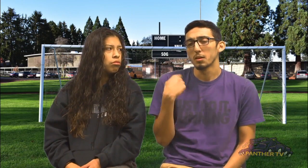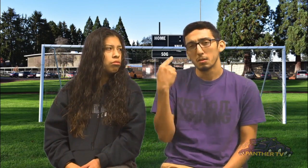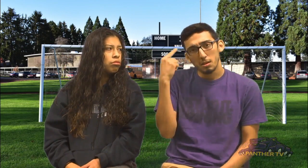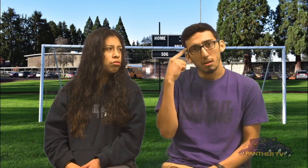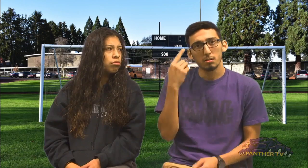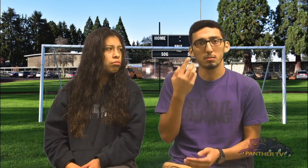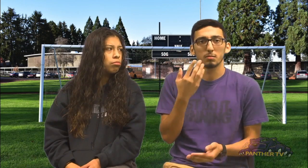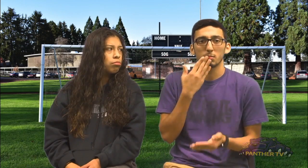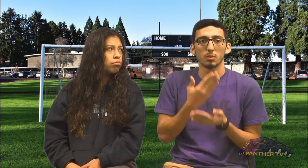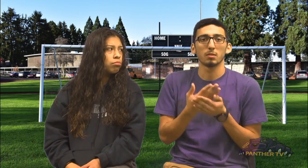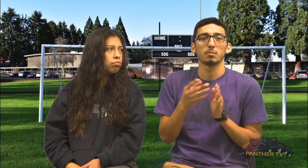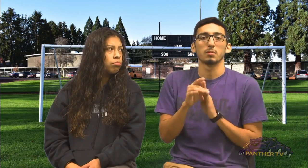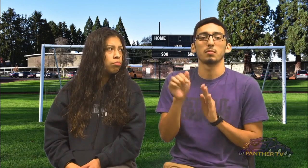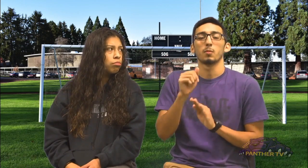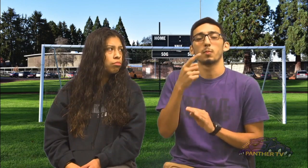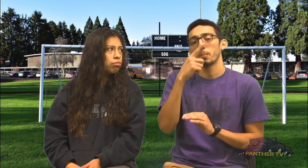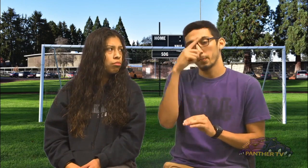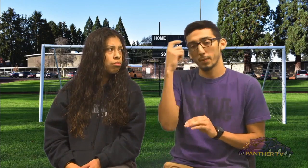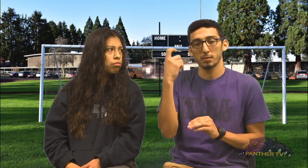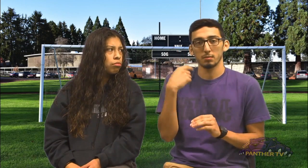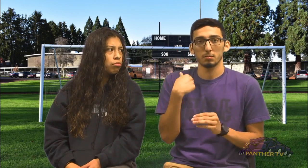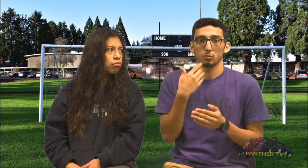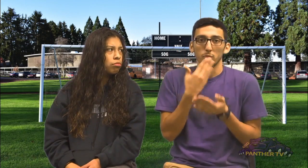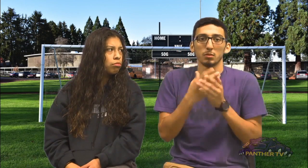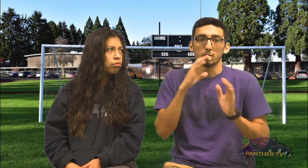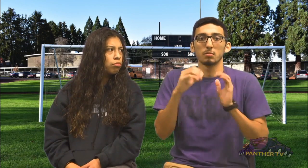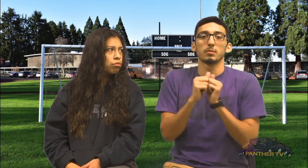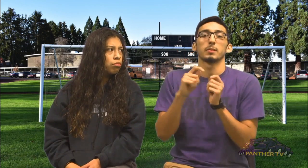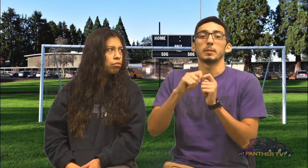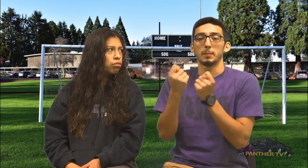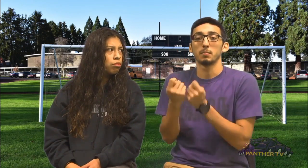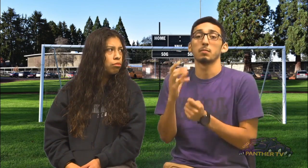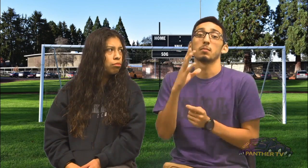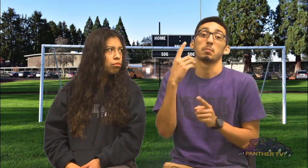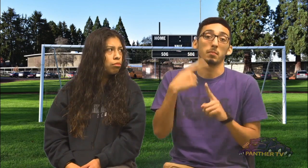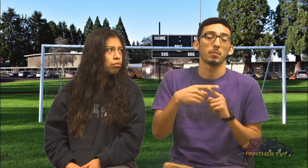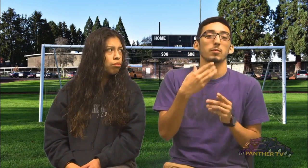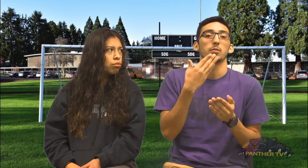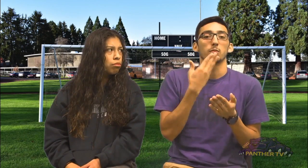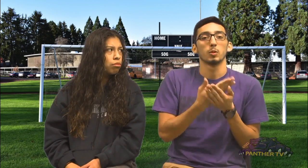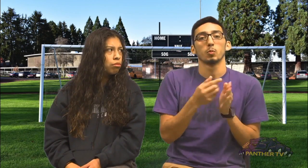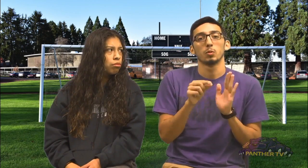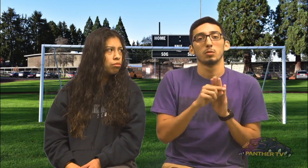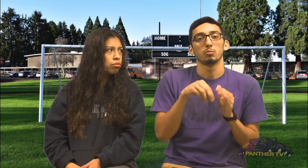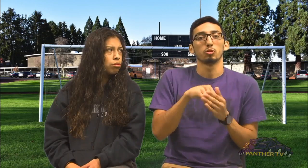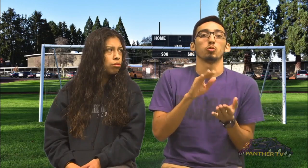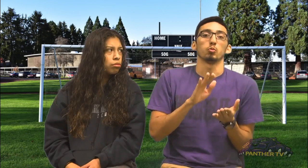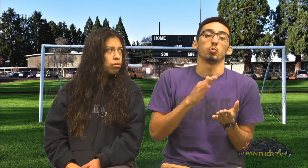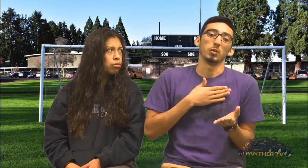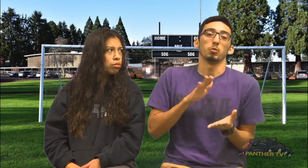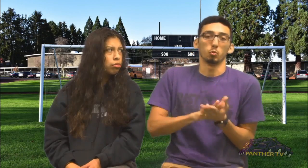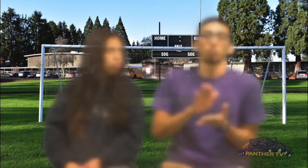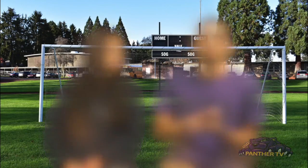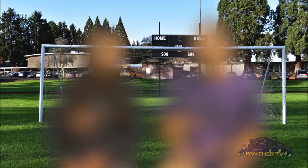Yeah, I think my coach picked me as the Athlete of the Month because I communicate with my team And also, I get good grades in my school.